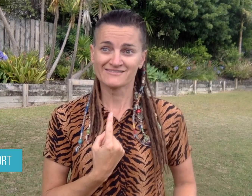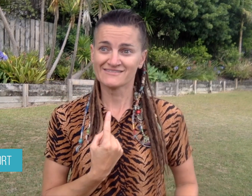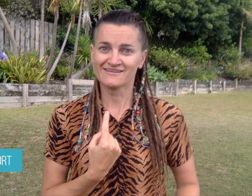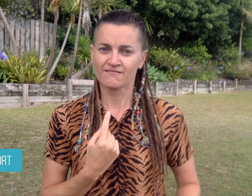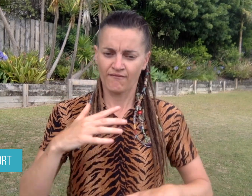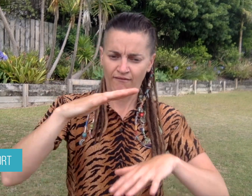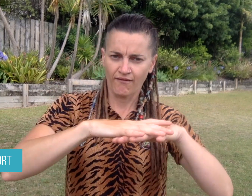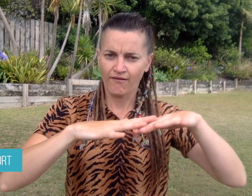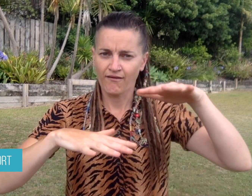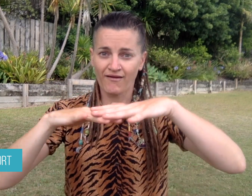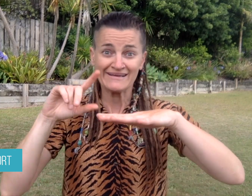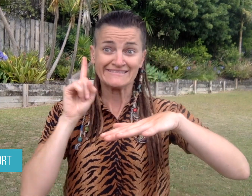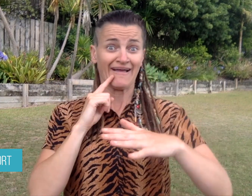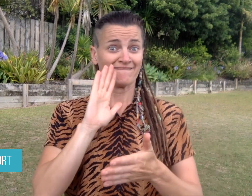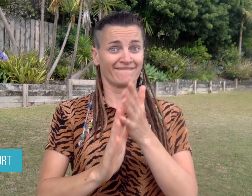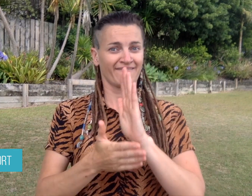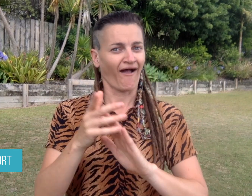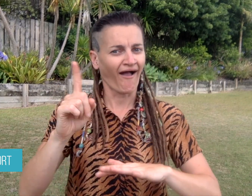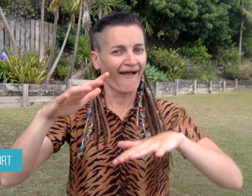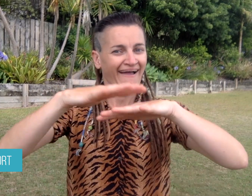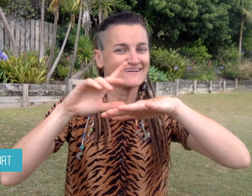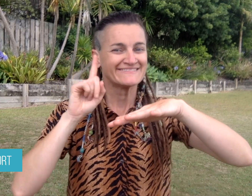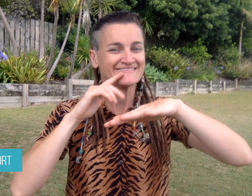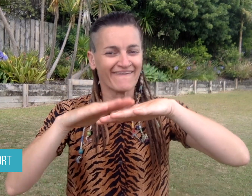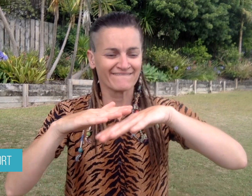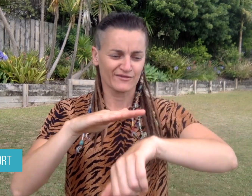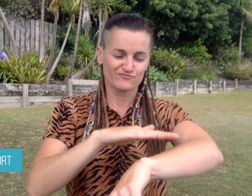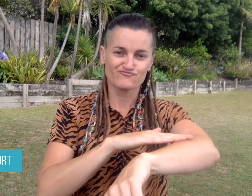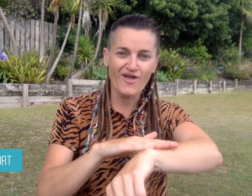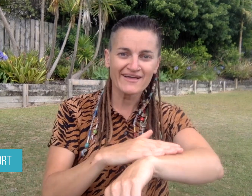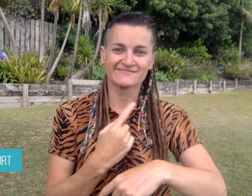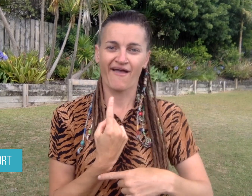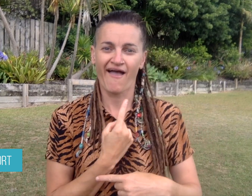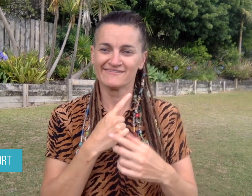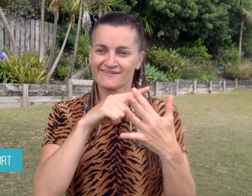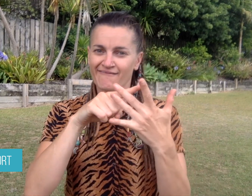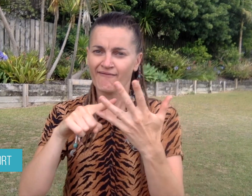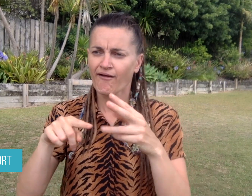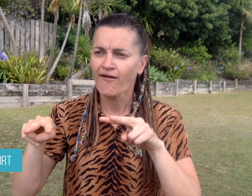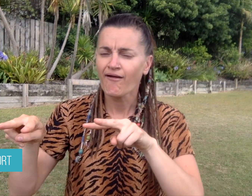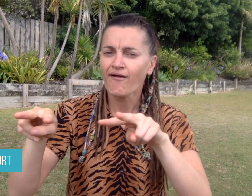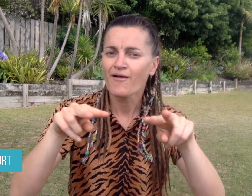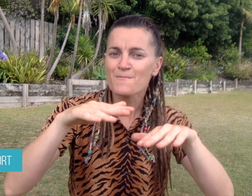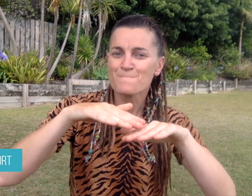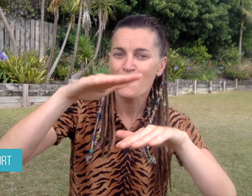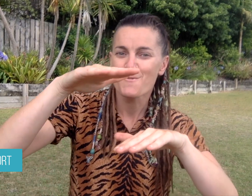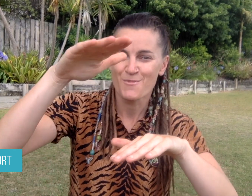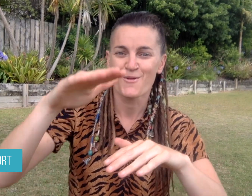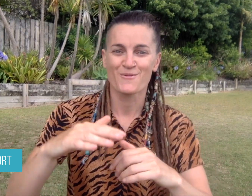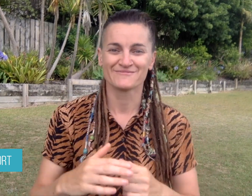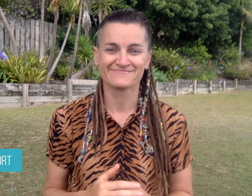Deaf people are not just Deaf. We also have other identities. His video has helped people understand this.